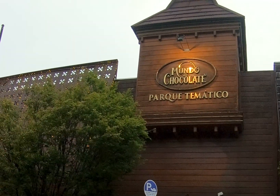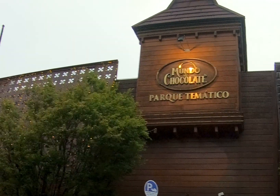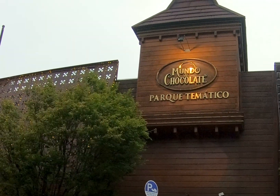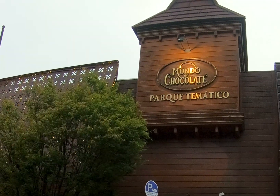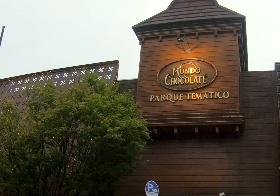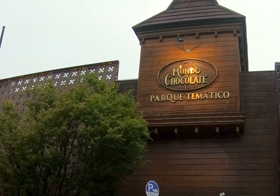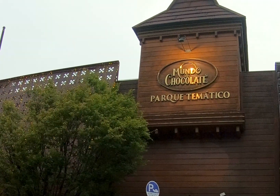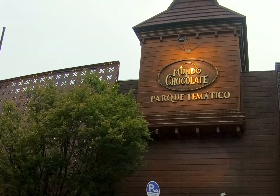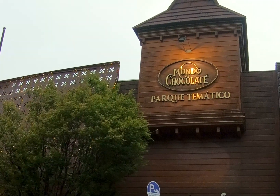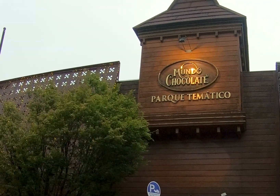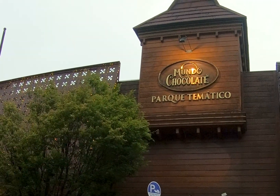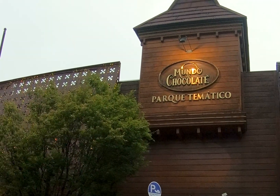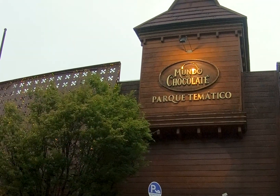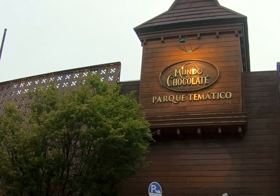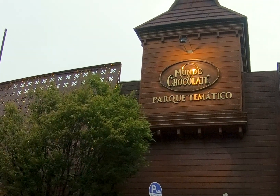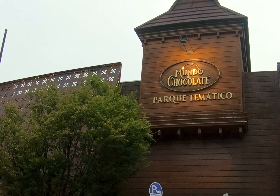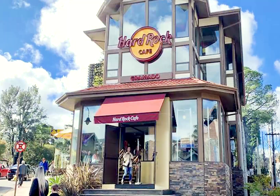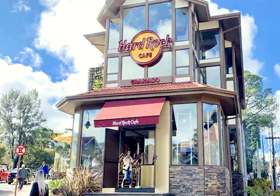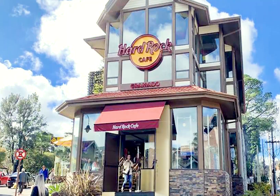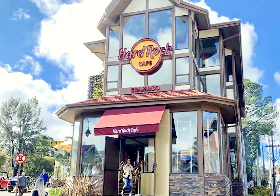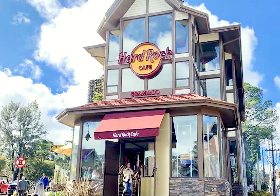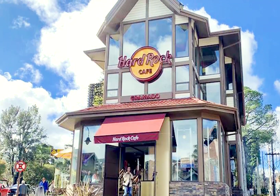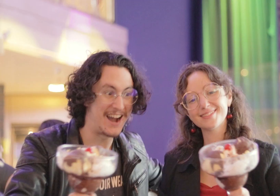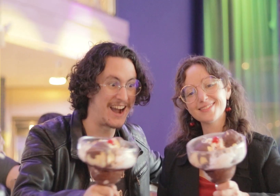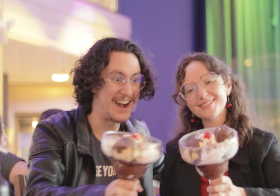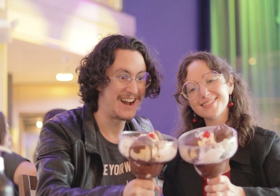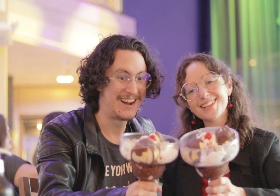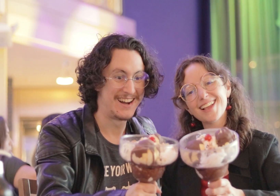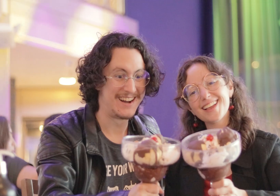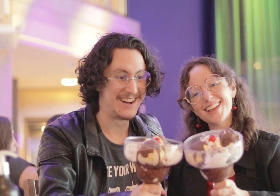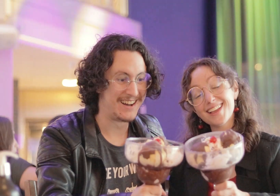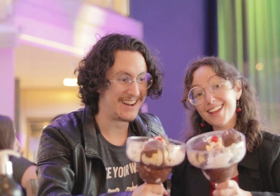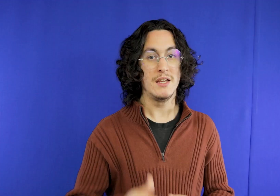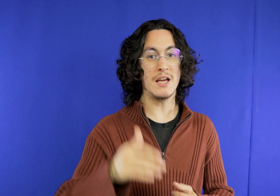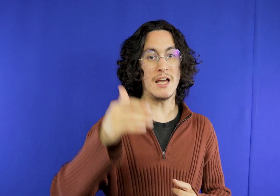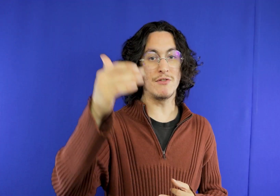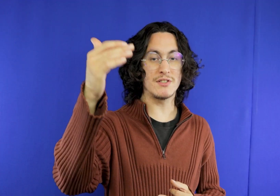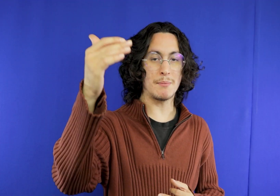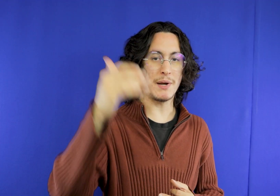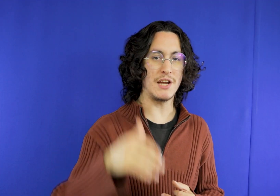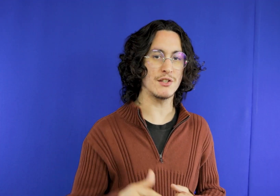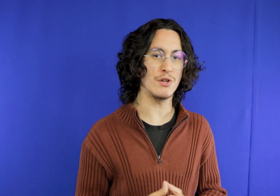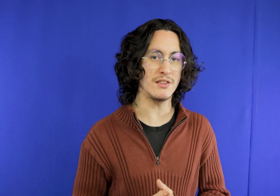of Chocolate you can maybe and at the Hard Rock Café and eat an amazing dessert and then you fill